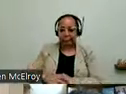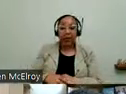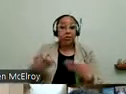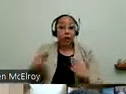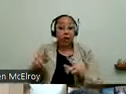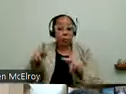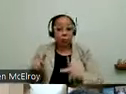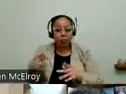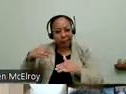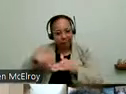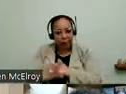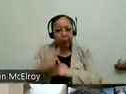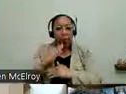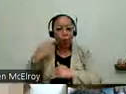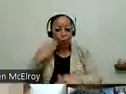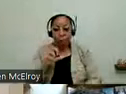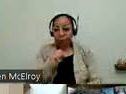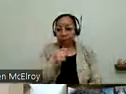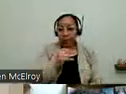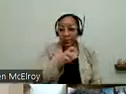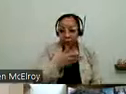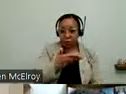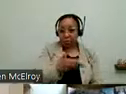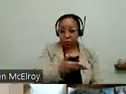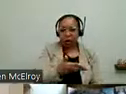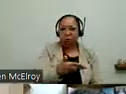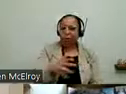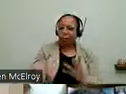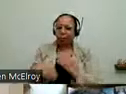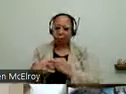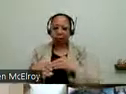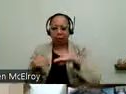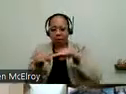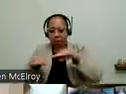there but now there's a ramp to be able to get in. So that's another example